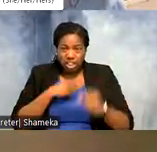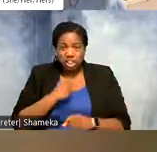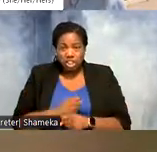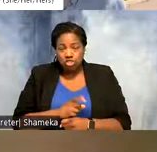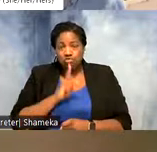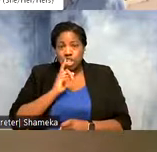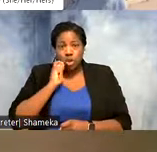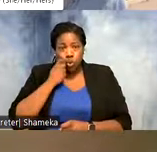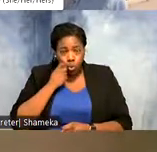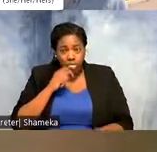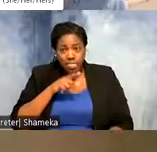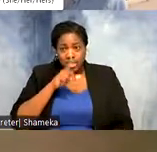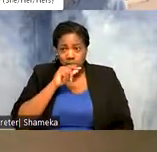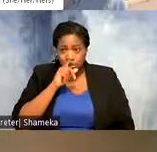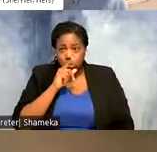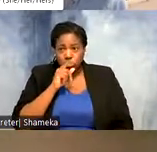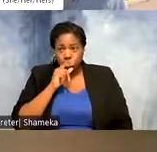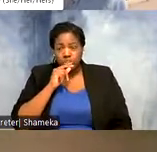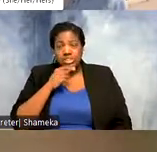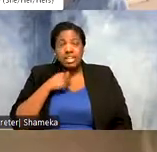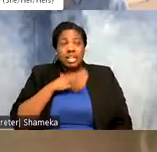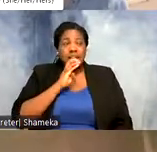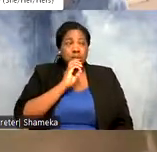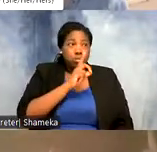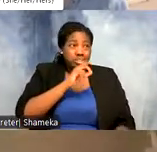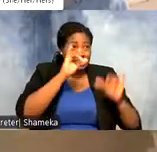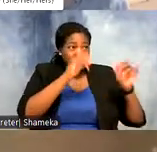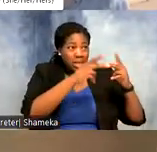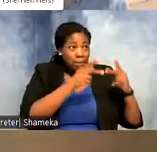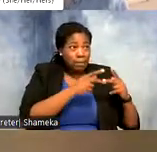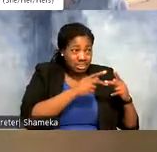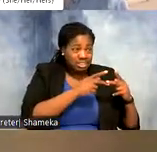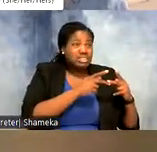This bird is breeding in the same spot in the Arctic, moving through the mid-continent